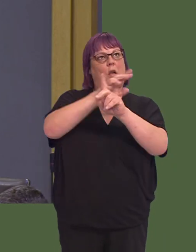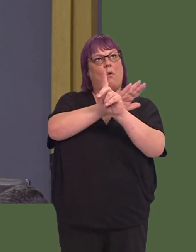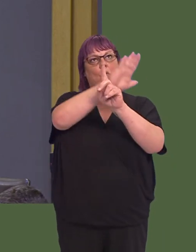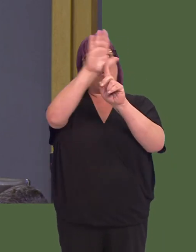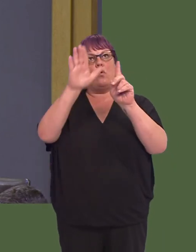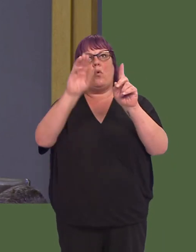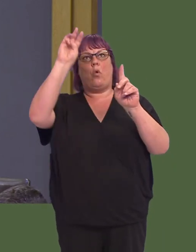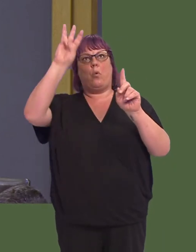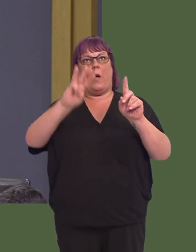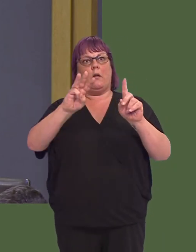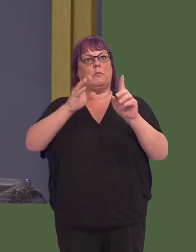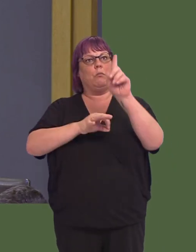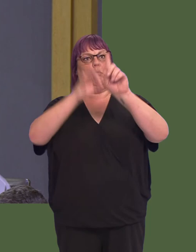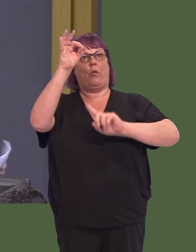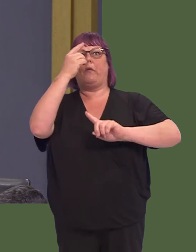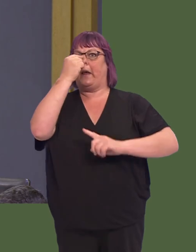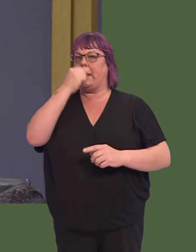care across north Wales.